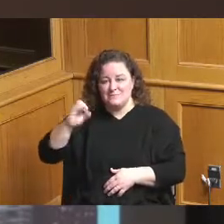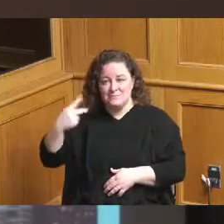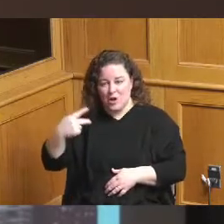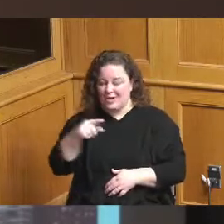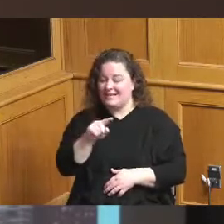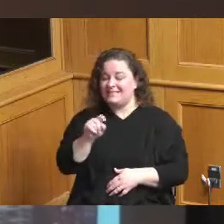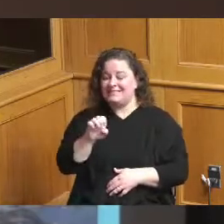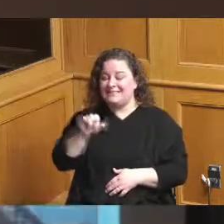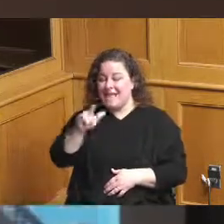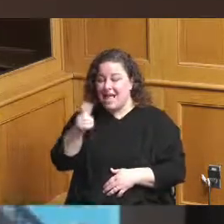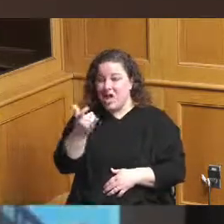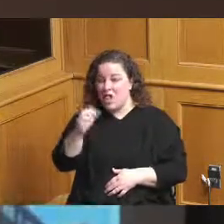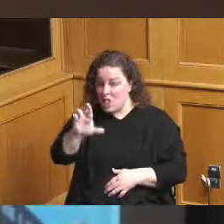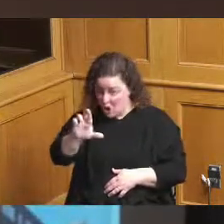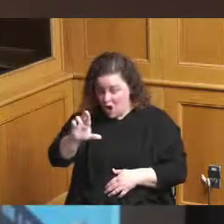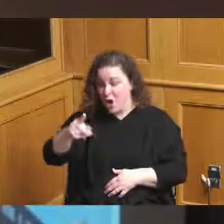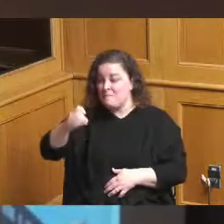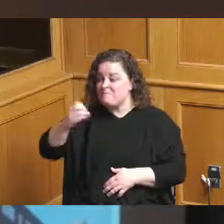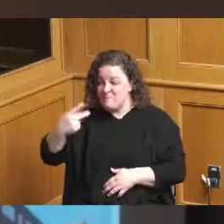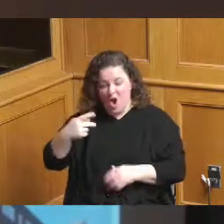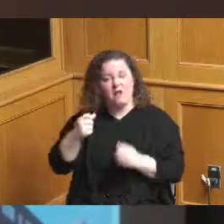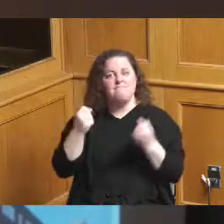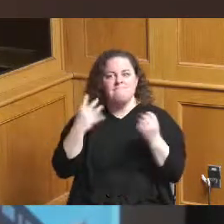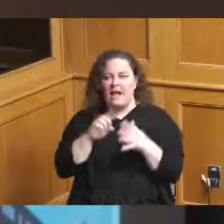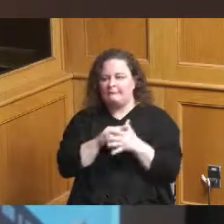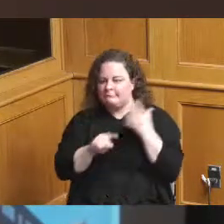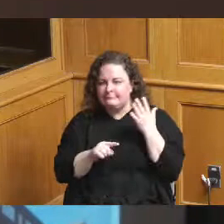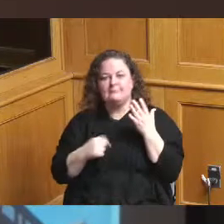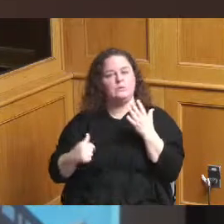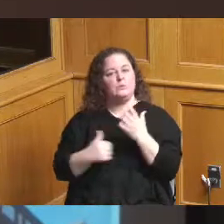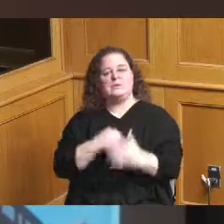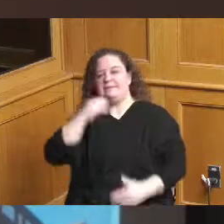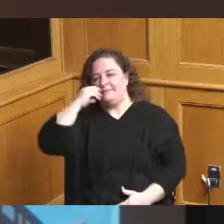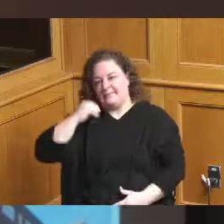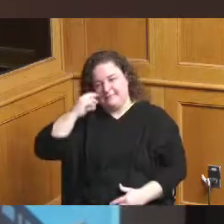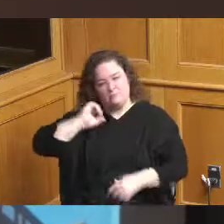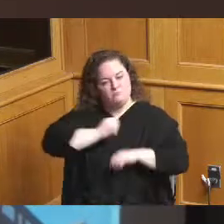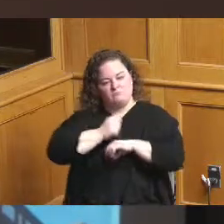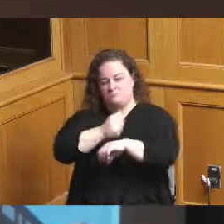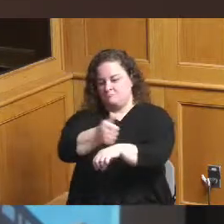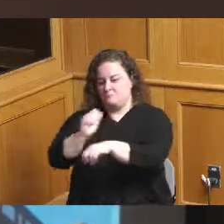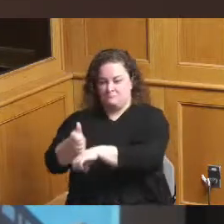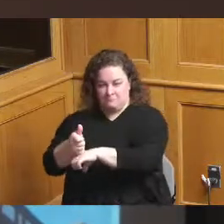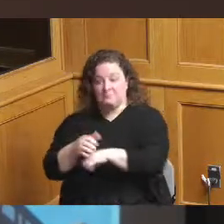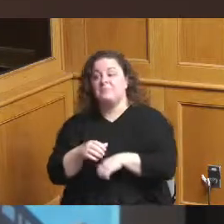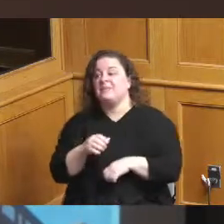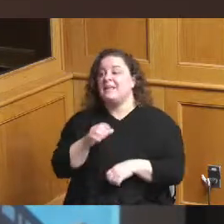a lot of experience and you see 8451 in foundry in those areas we're working right in that area